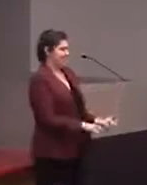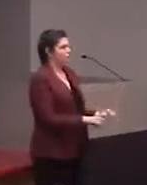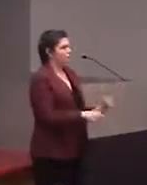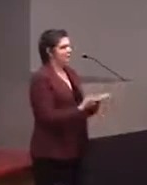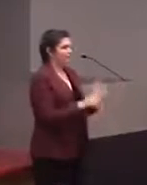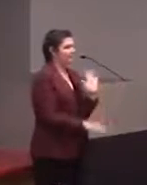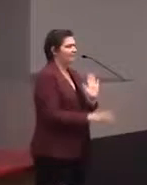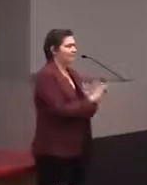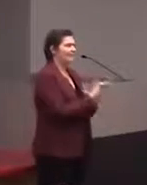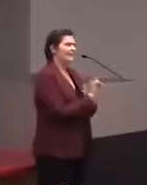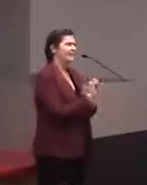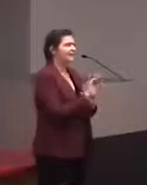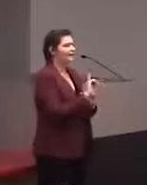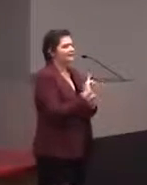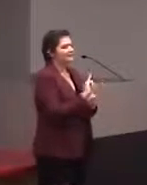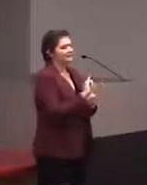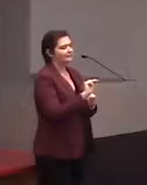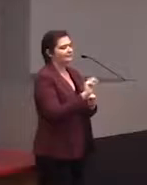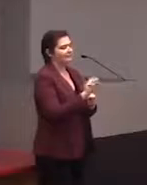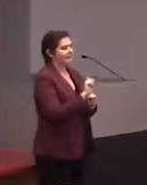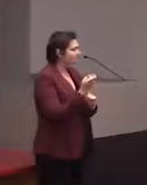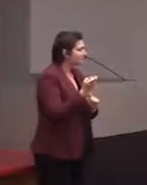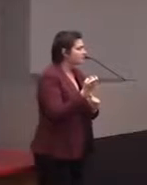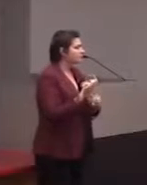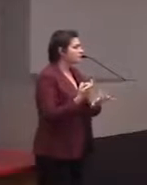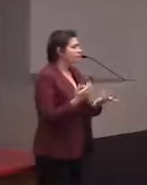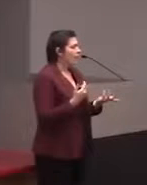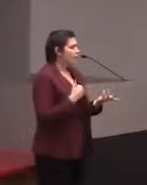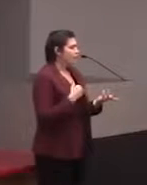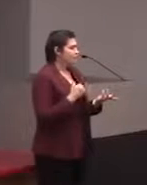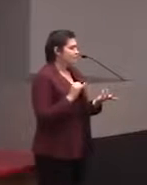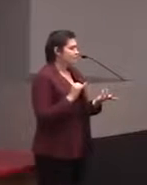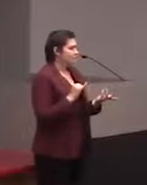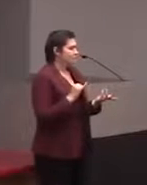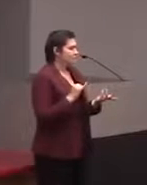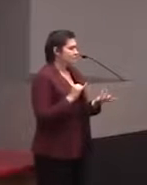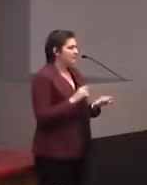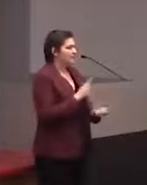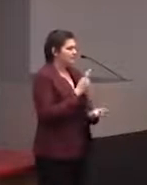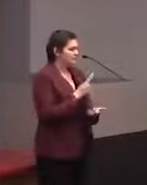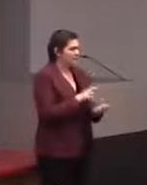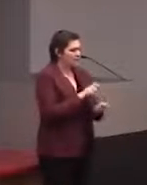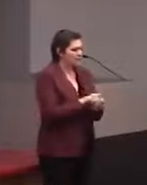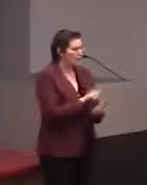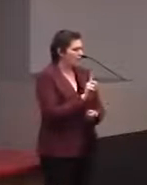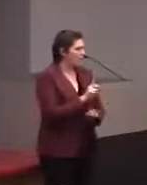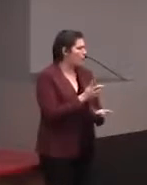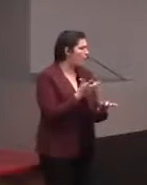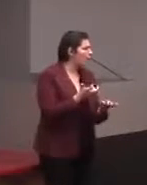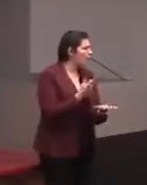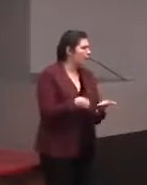for indexing, so it's kinda cool. Some of these maps, so the one I'm handing you,